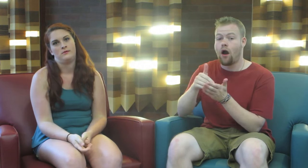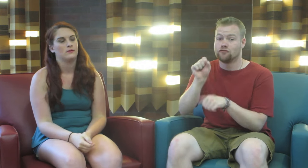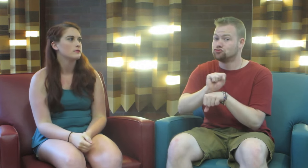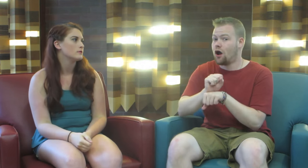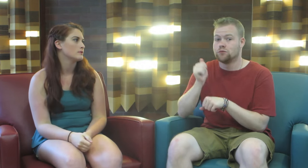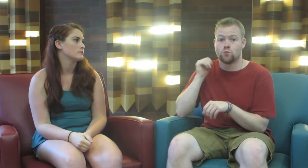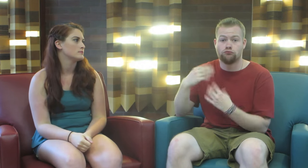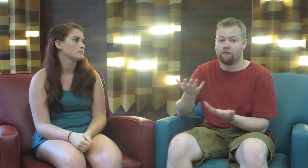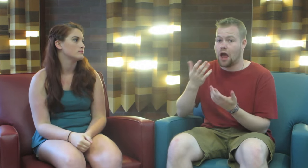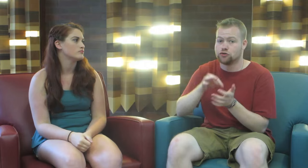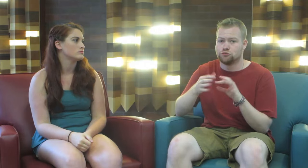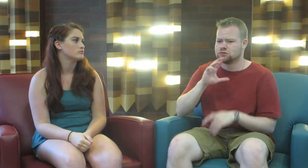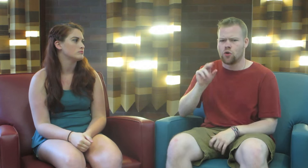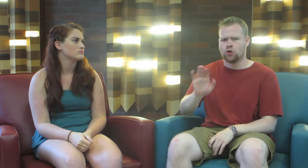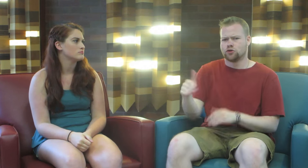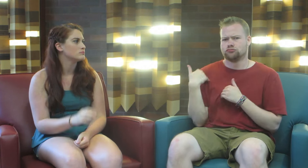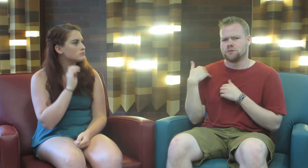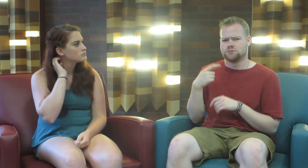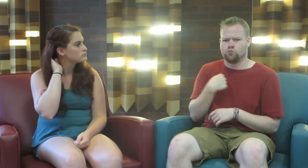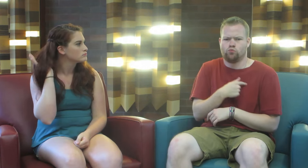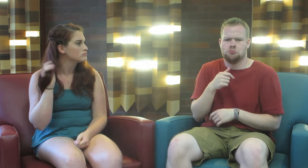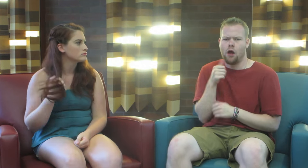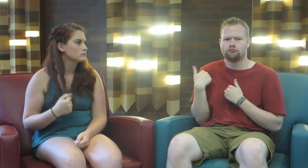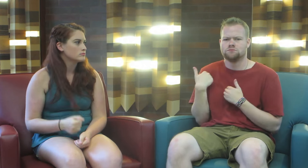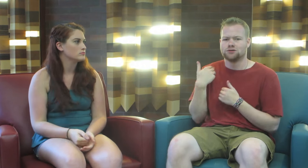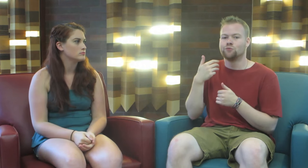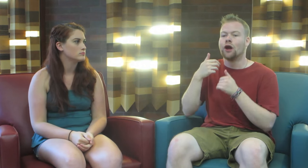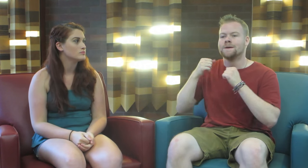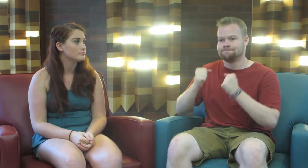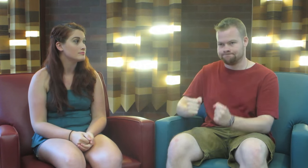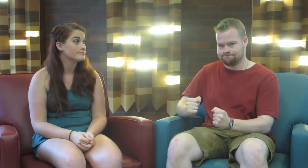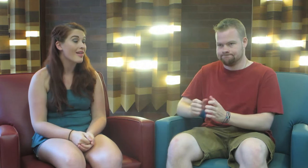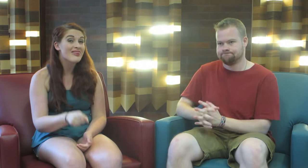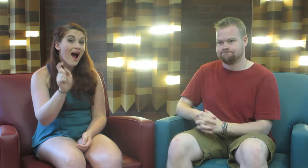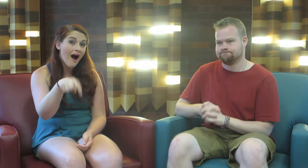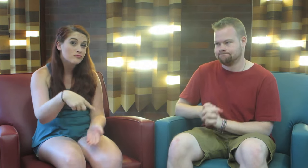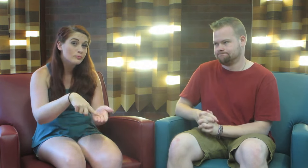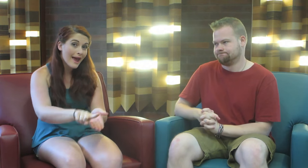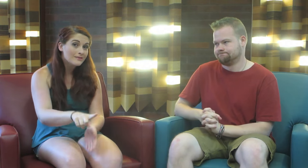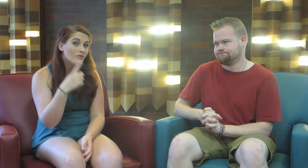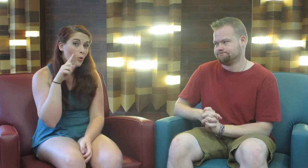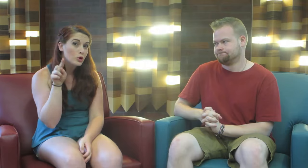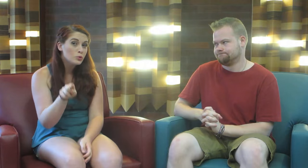R: Often, jobs won’t provide interpreters. They’ll say, “No, it’s your responsibility, we’re not responsible.” G: They have to pay for you.